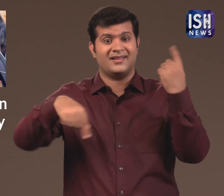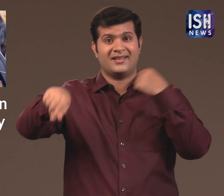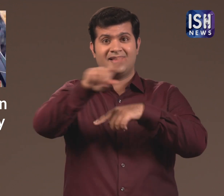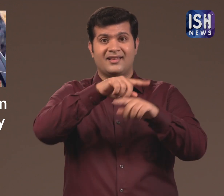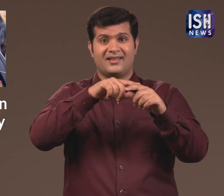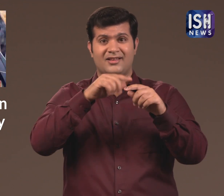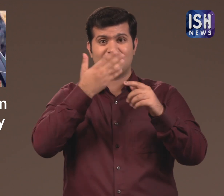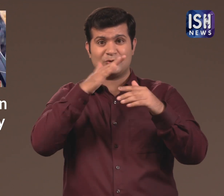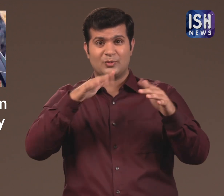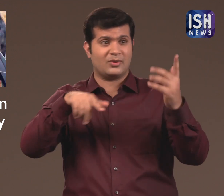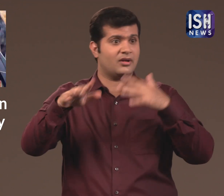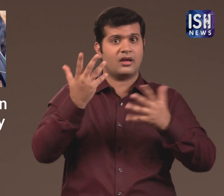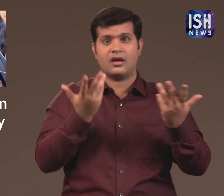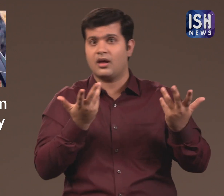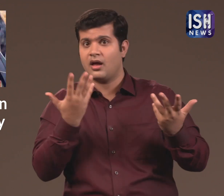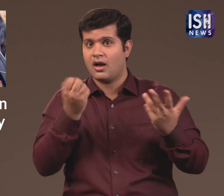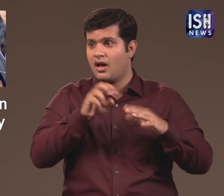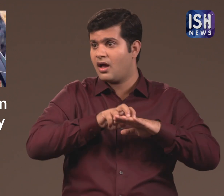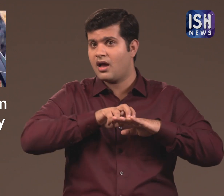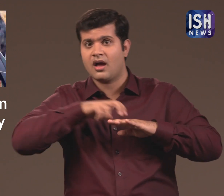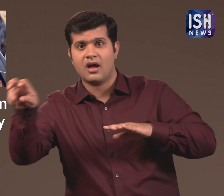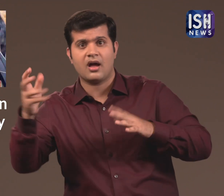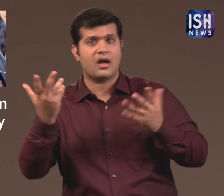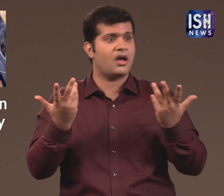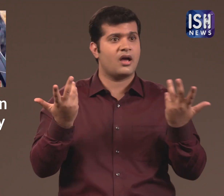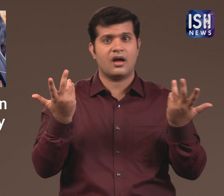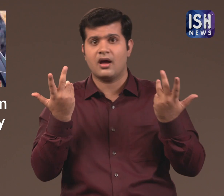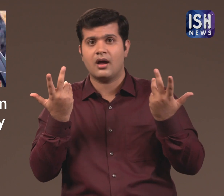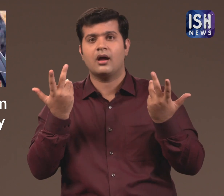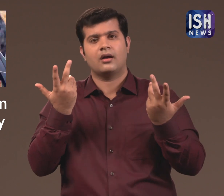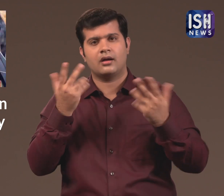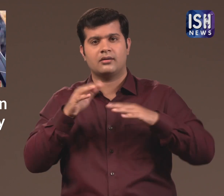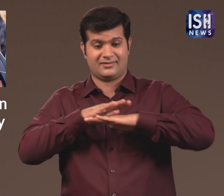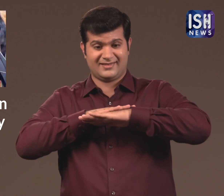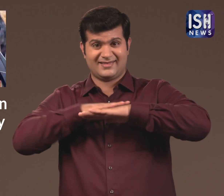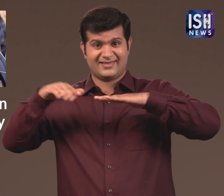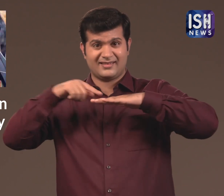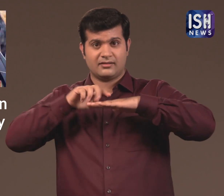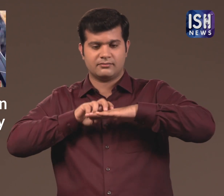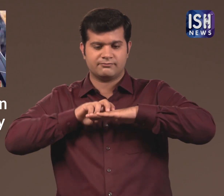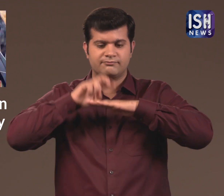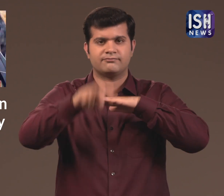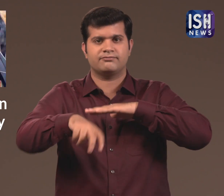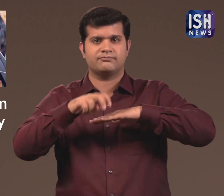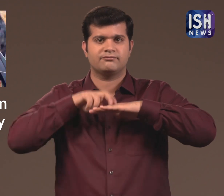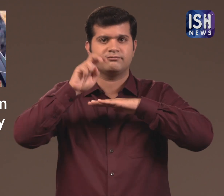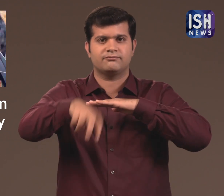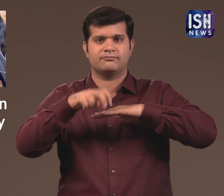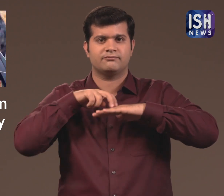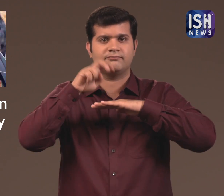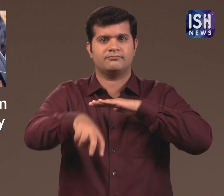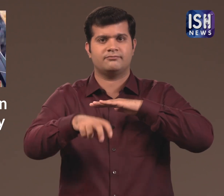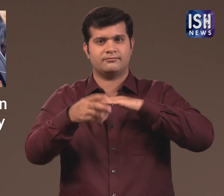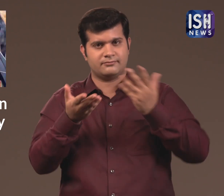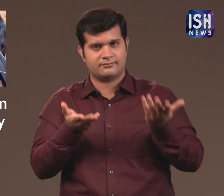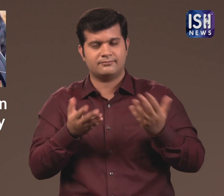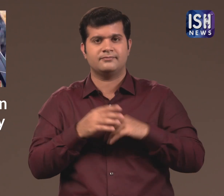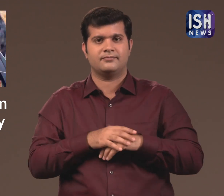The students did not know what to do. They did not know whether to jump or not. Many jumped off the building.